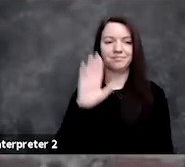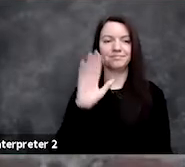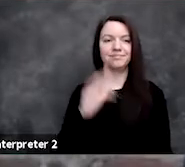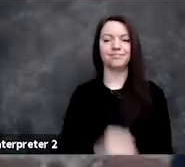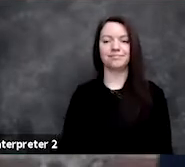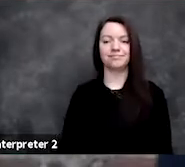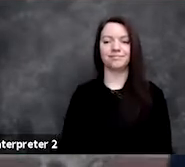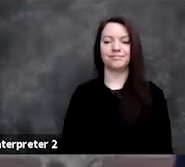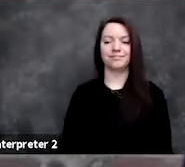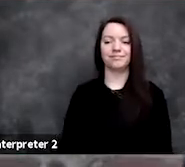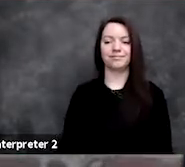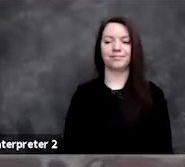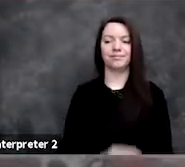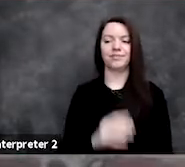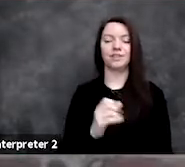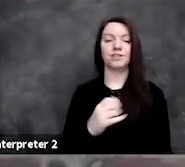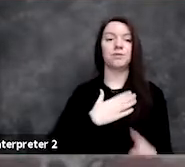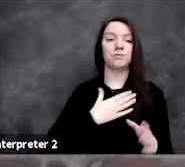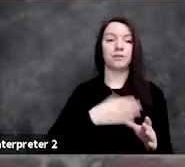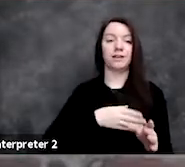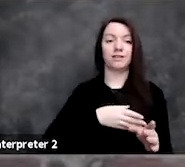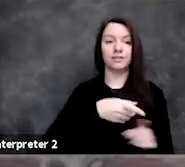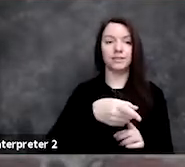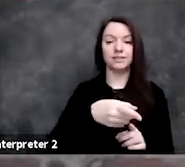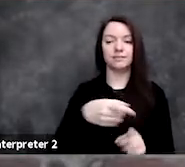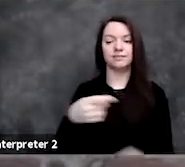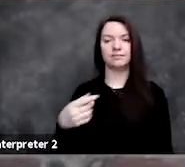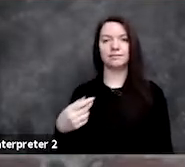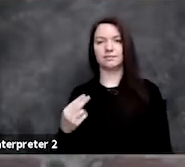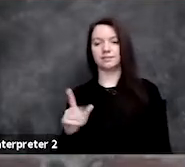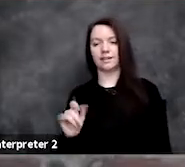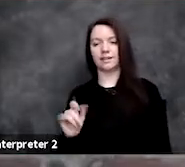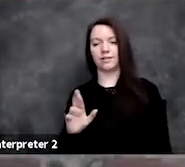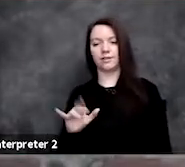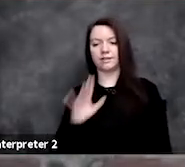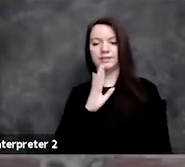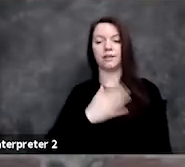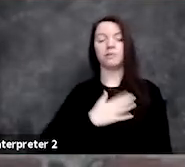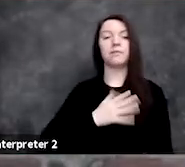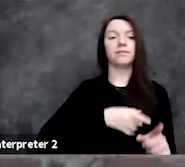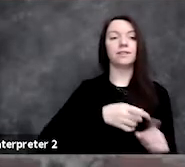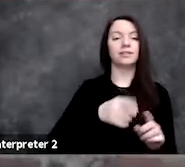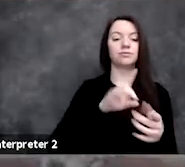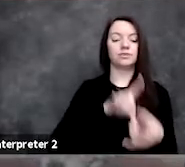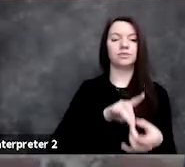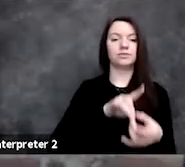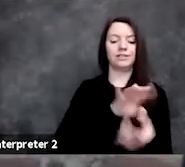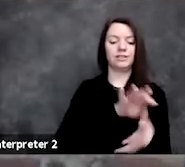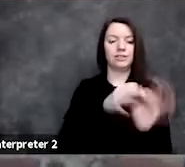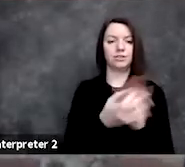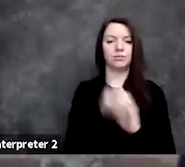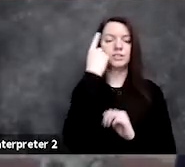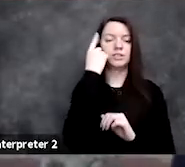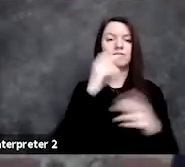So the field that I'm working in right now is interpretation of genome-wide association studies,